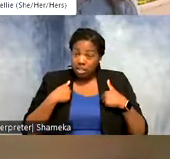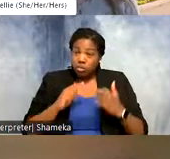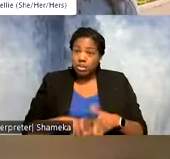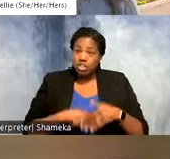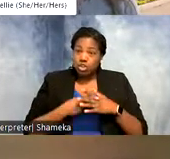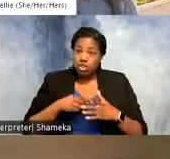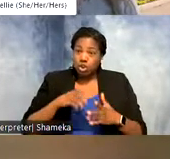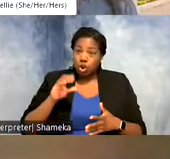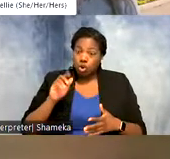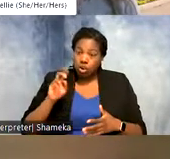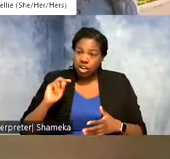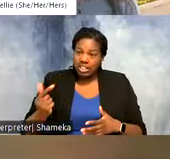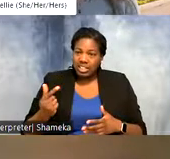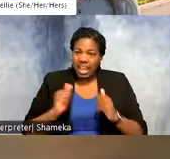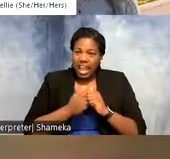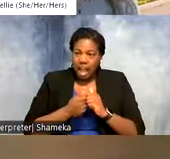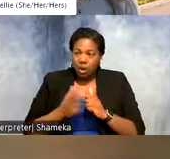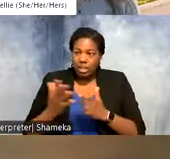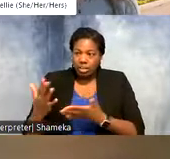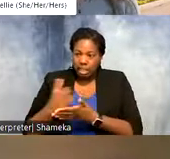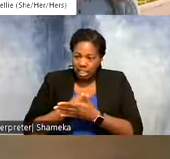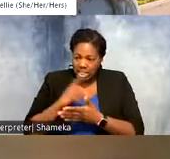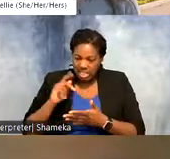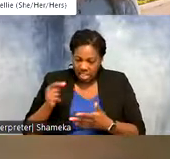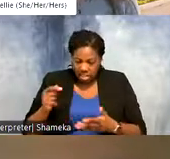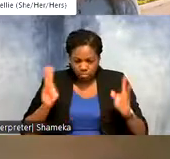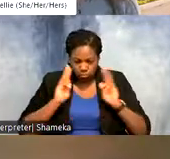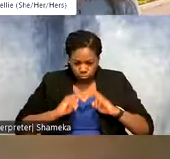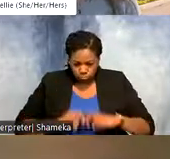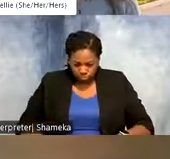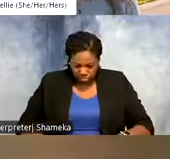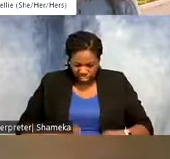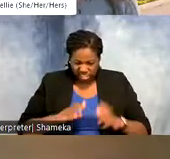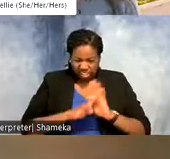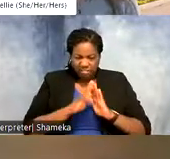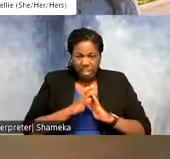it's how can I bring in the data, look at it, and create a very simple map. That's one thing that I